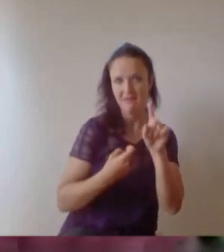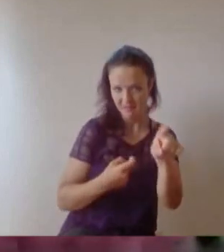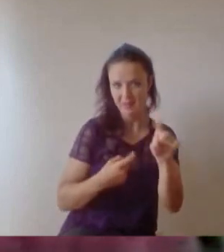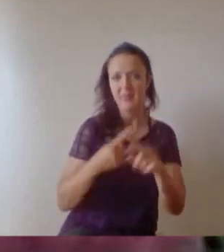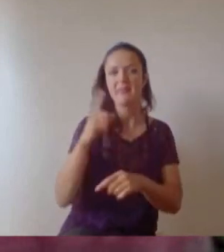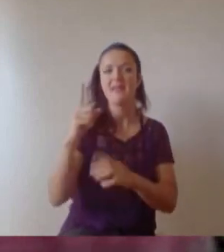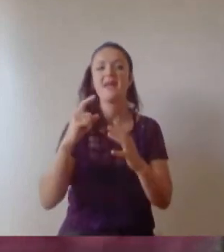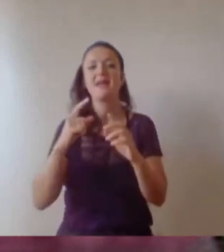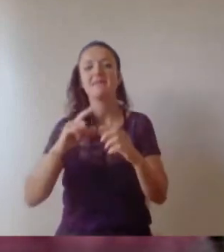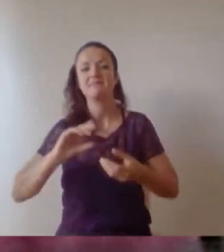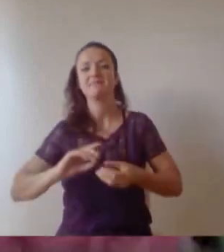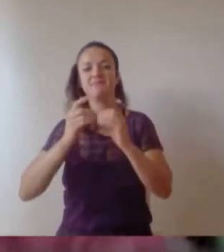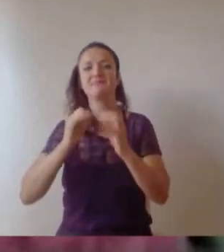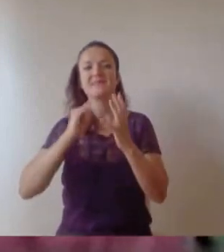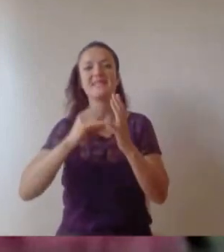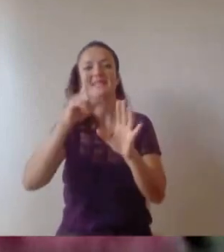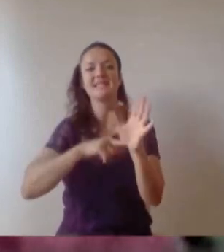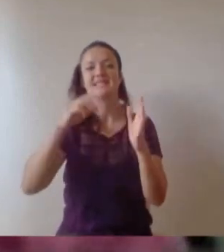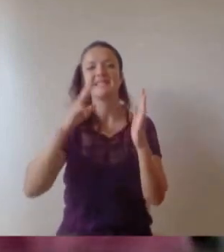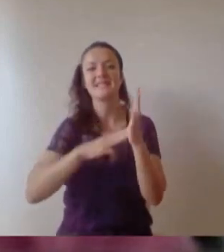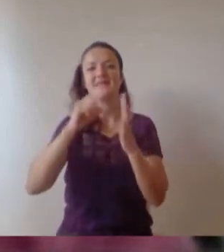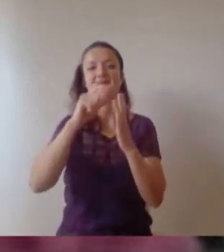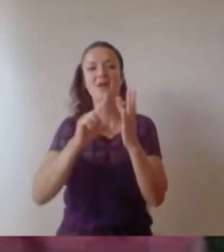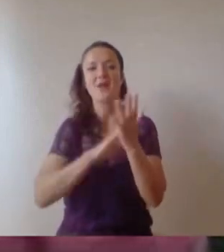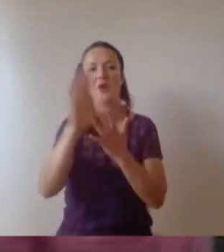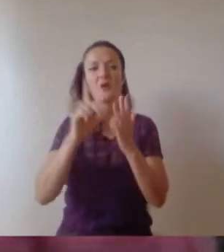society consisting of two orchestras; our audition symphony orchestra and our